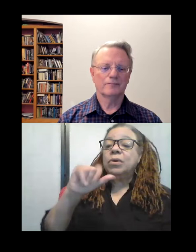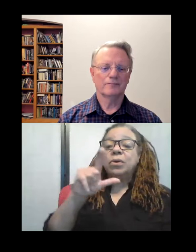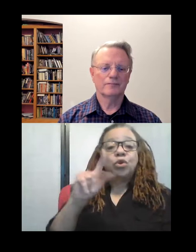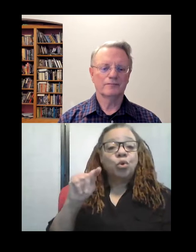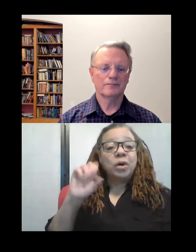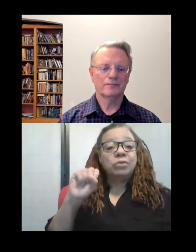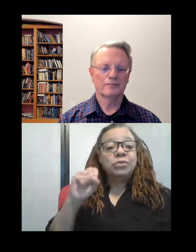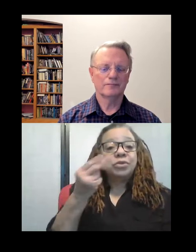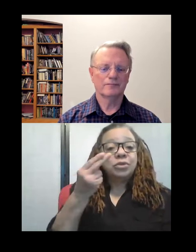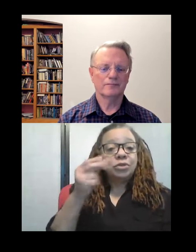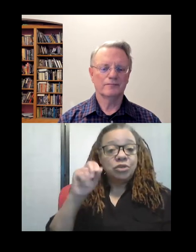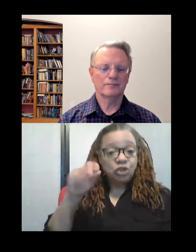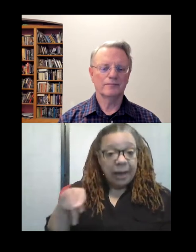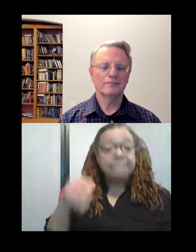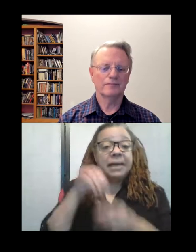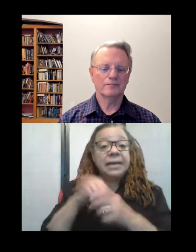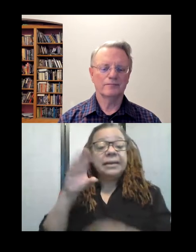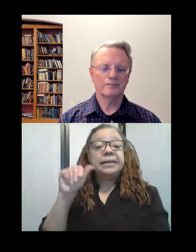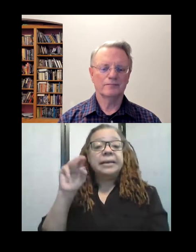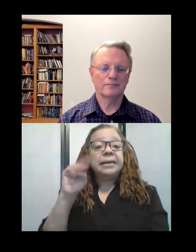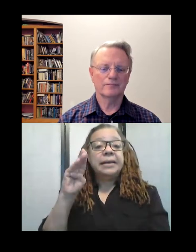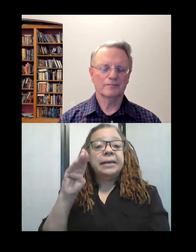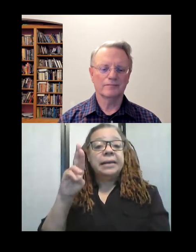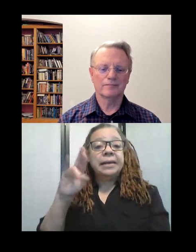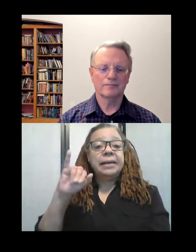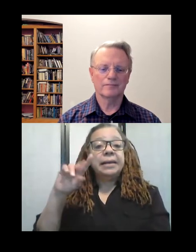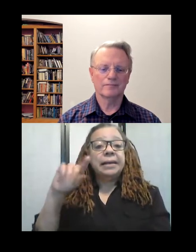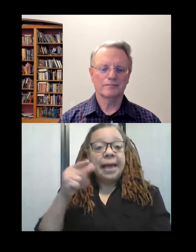went to in Cambridge. I saw an ad for a quilt camp,